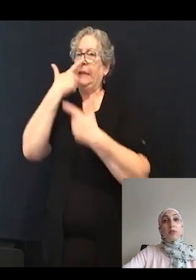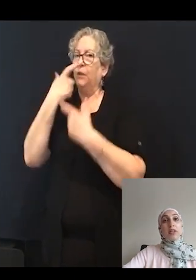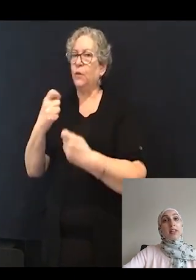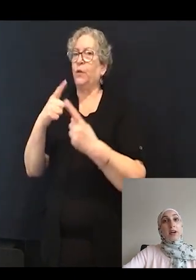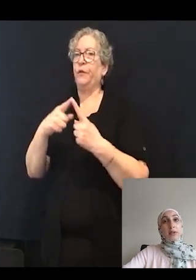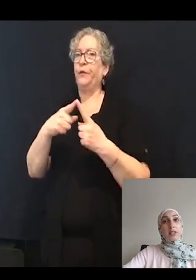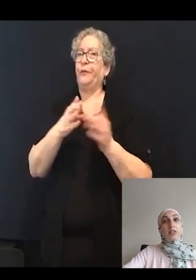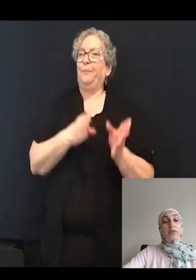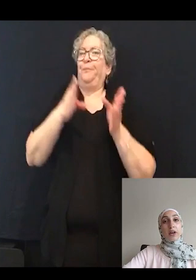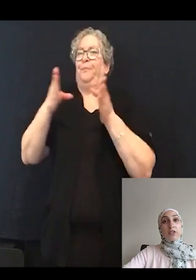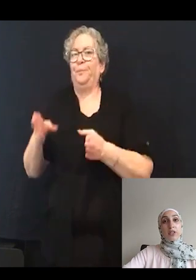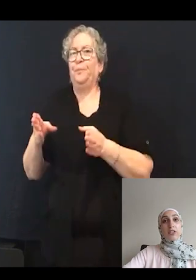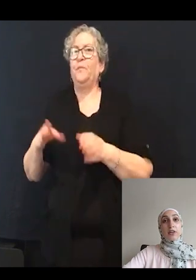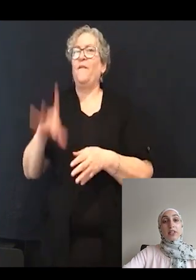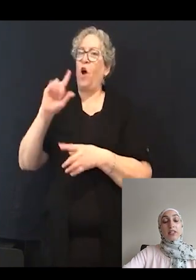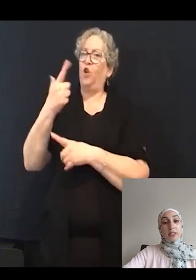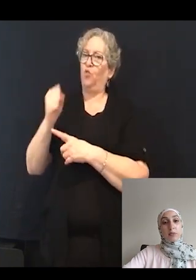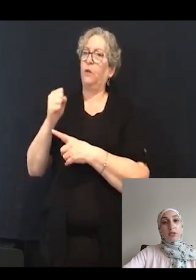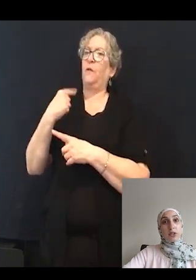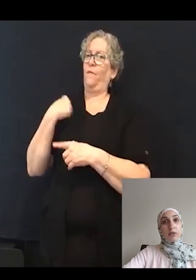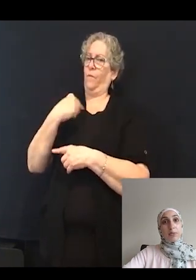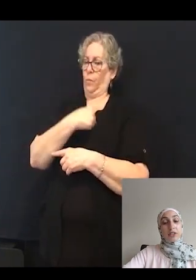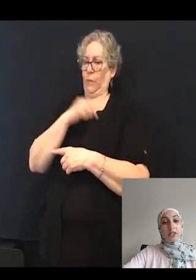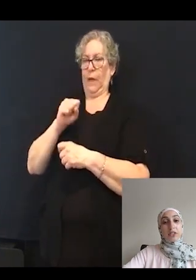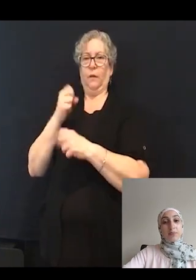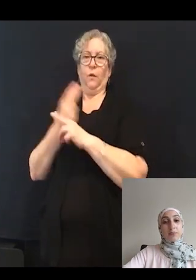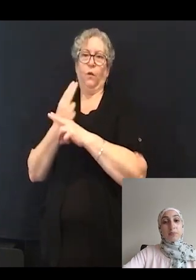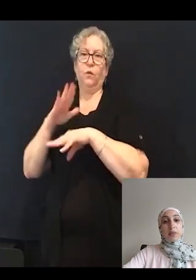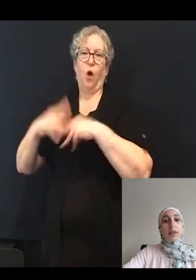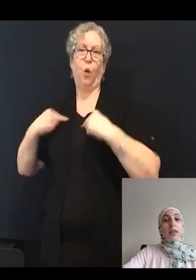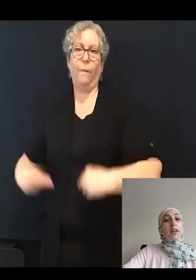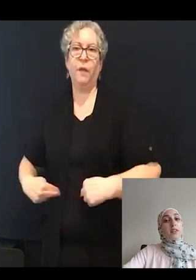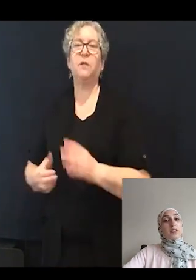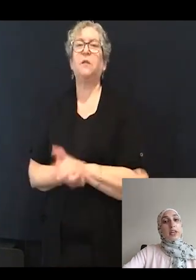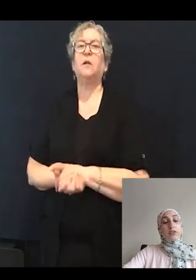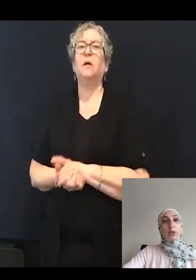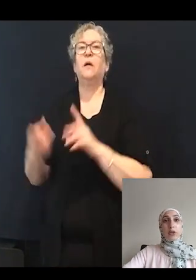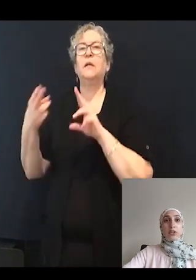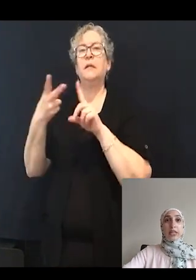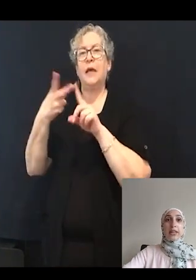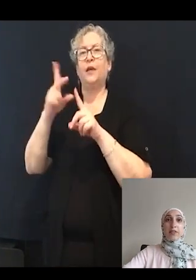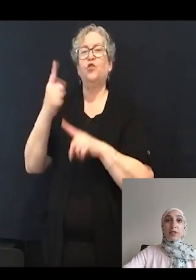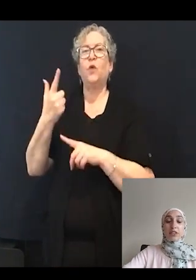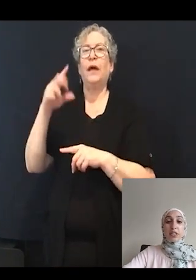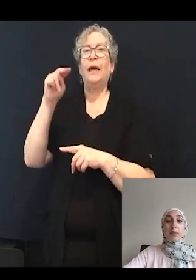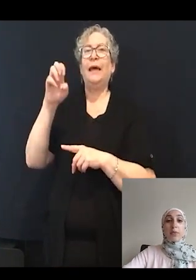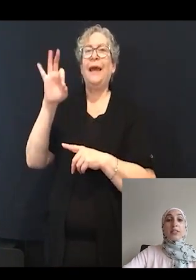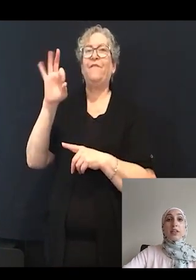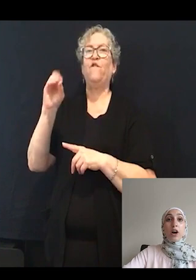to find drugs that are accessible to human patients. The second drug we looked at, is a cognitive enhancer